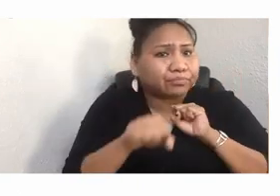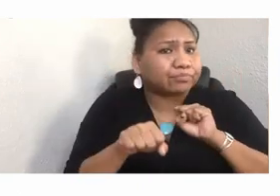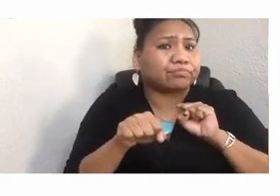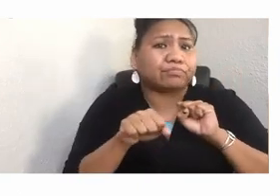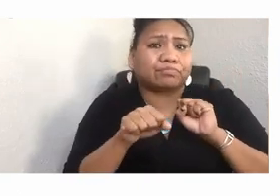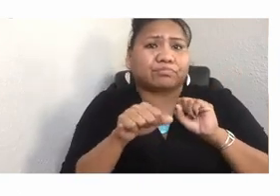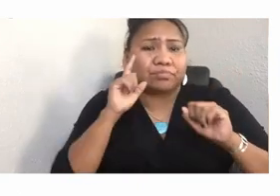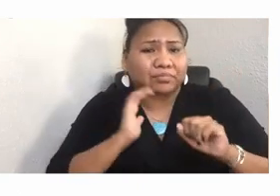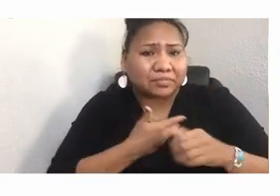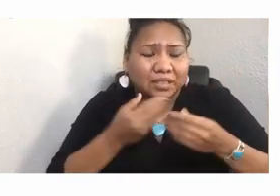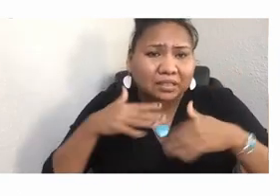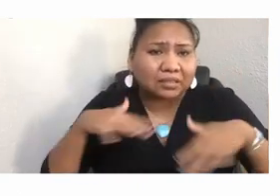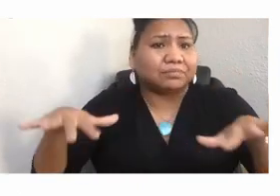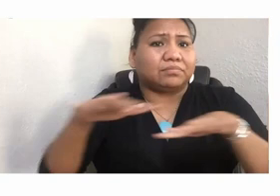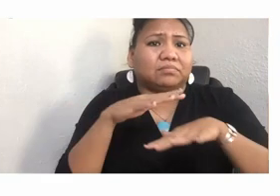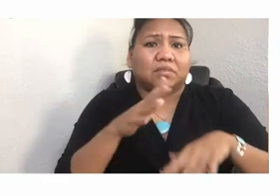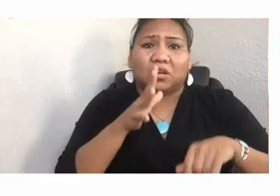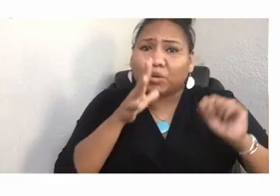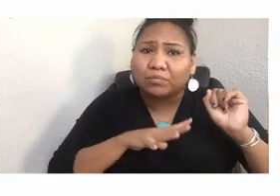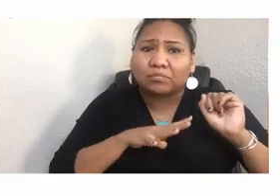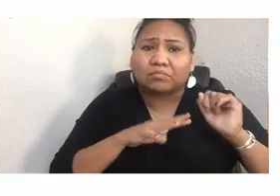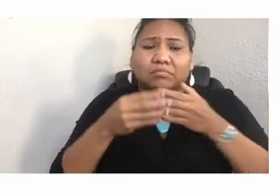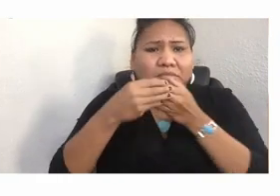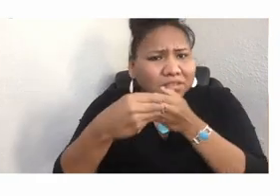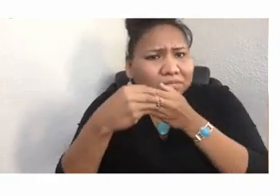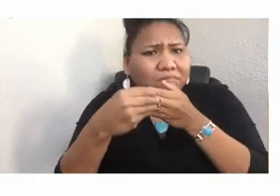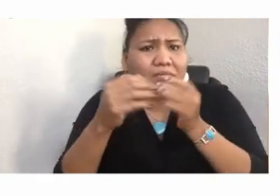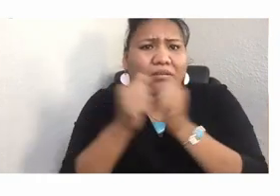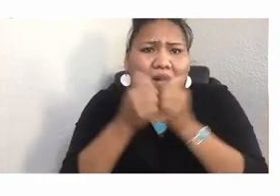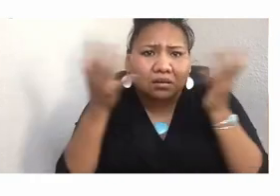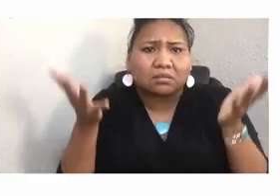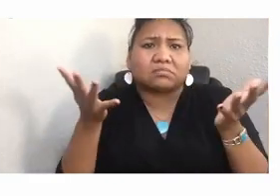stewards have also lost and been terribly violated.